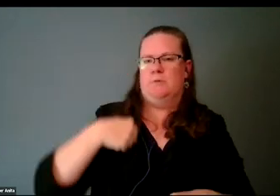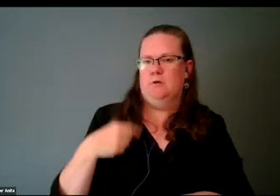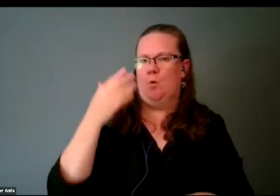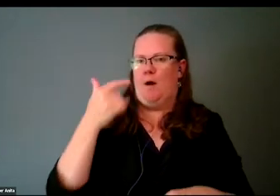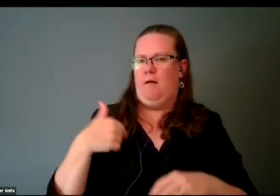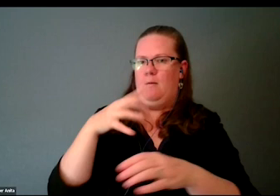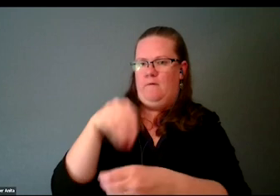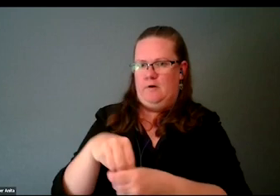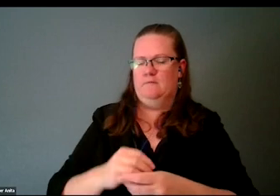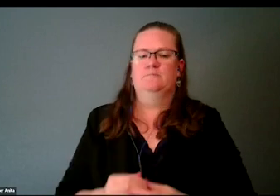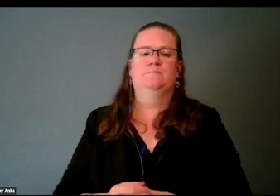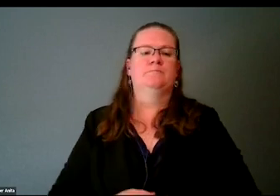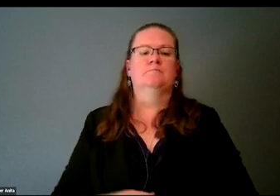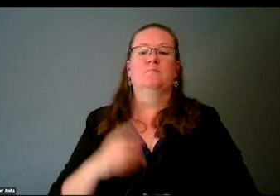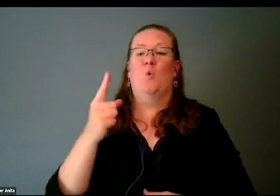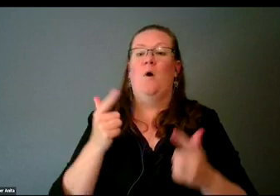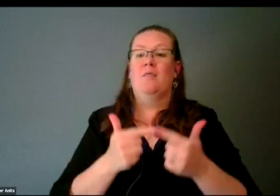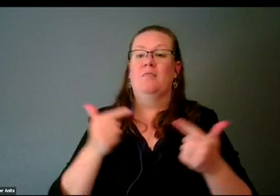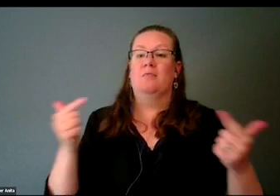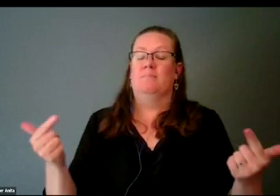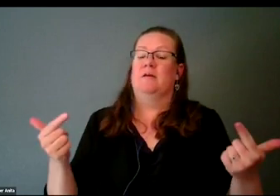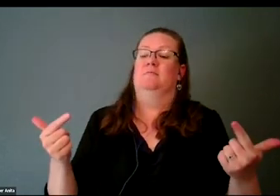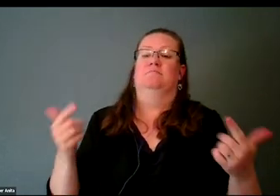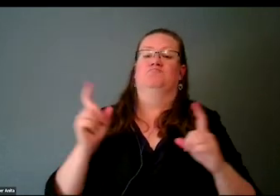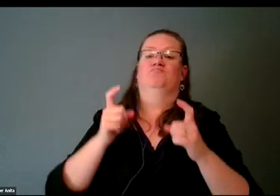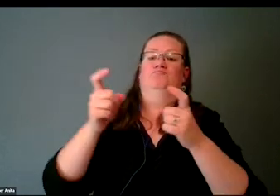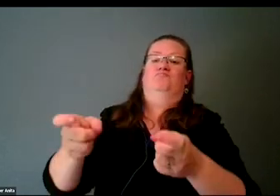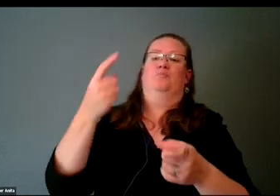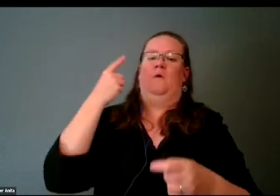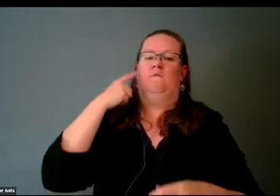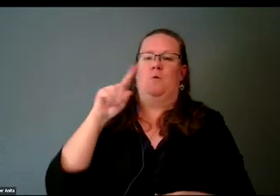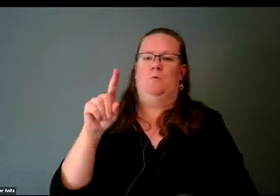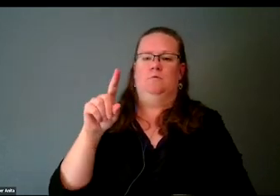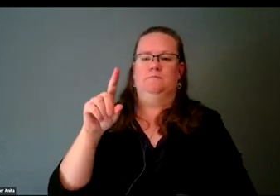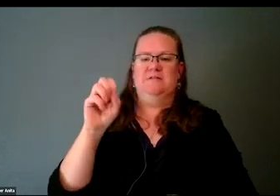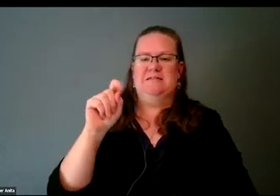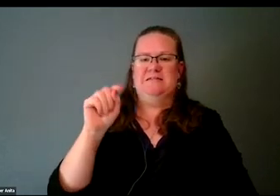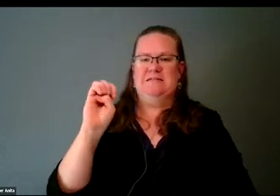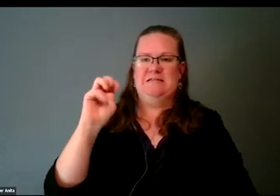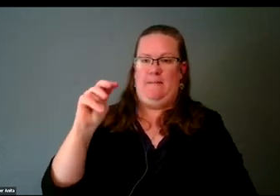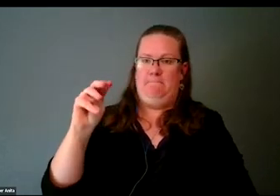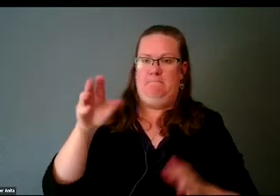One of the things, one of my biggest contributions, I would say to the STEM ecosystem would be the fact